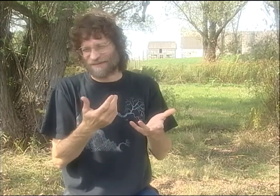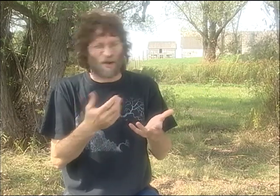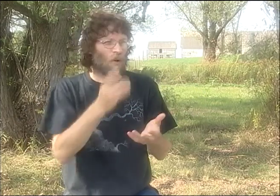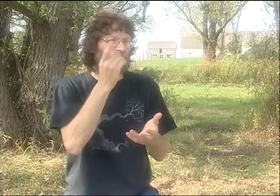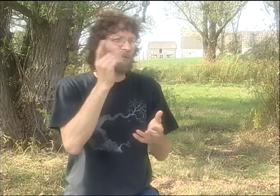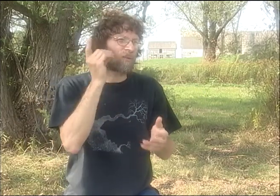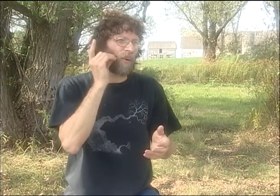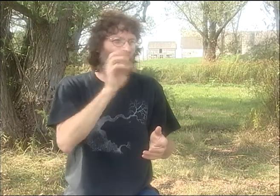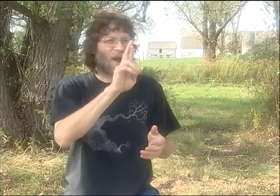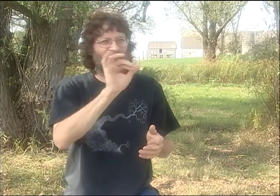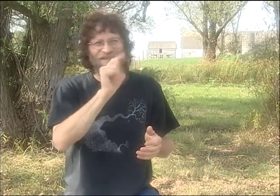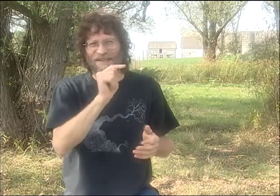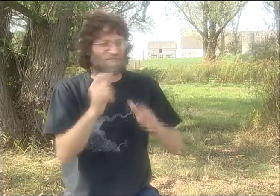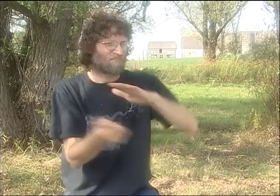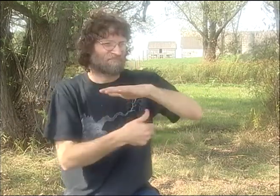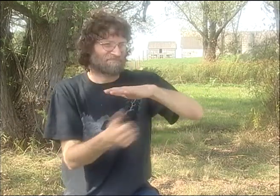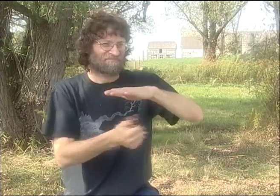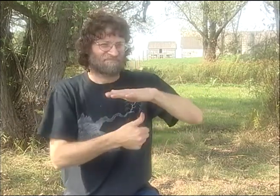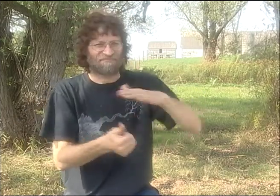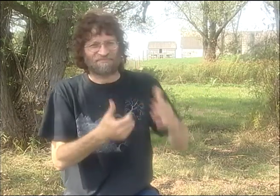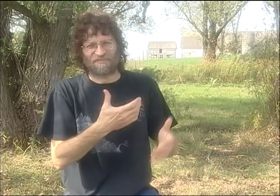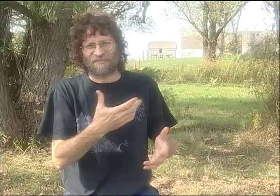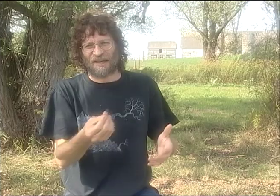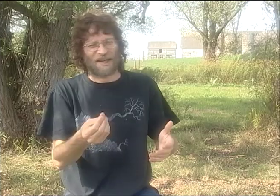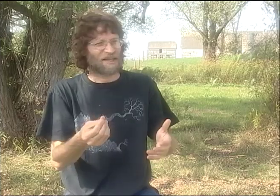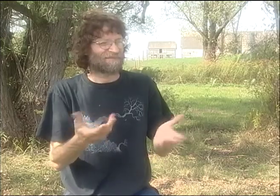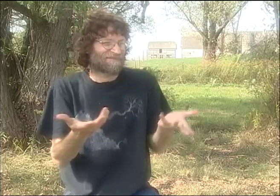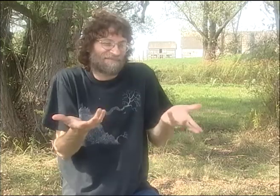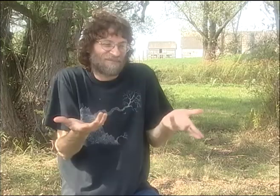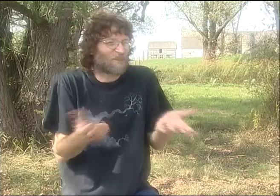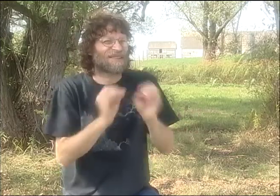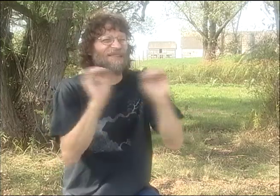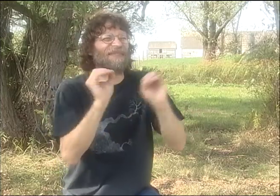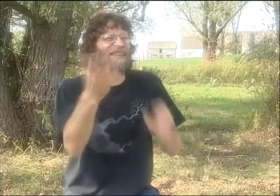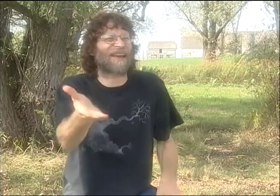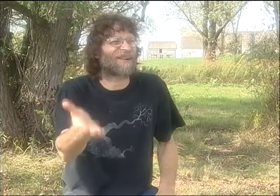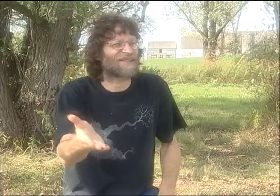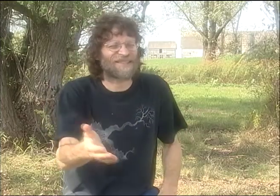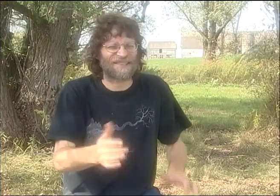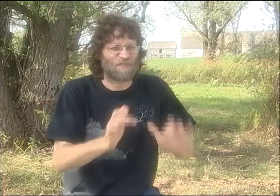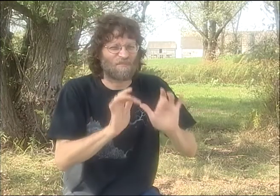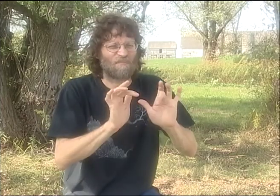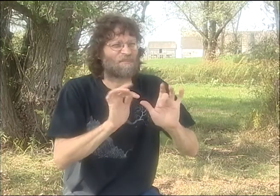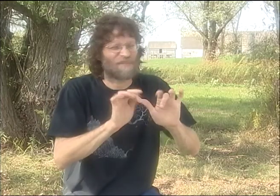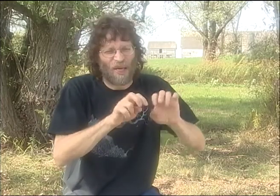IT WAS IN THE BASEMENT UNDERNEATH THE DORMS AT RIT.